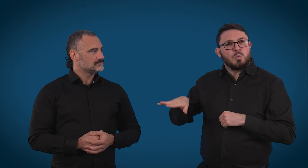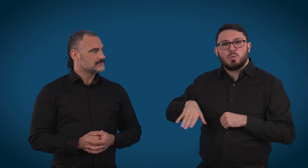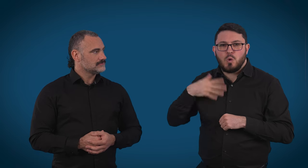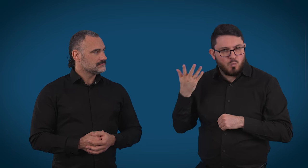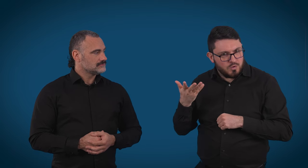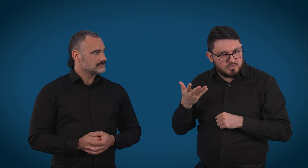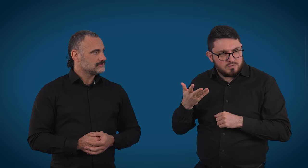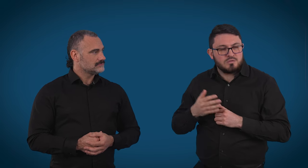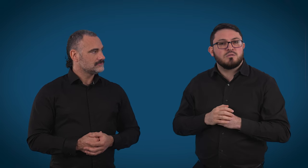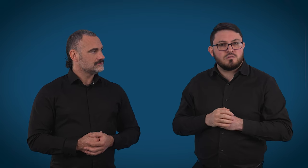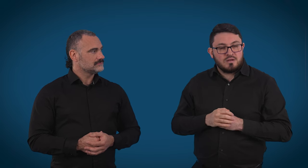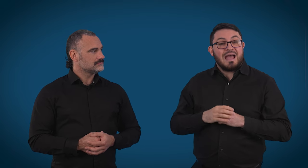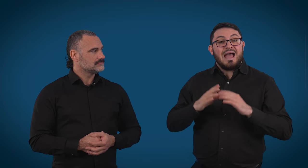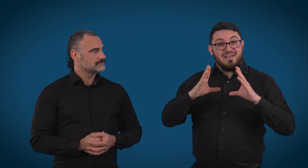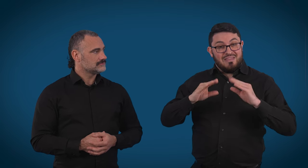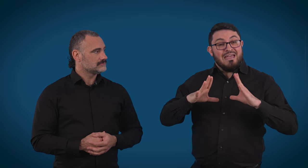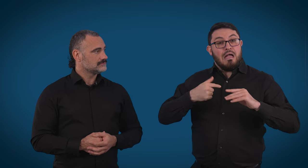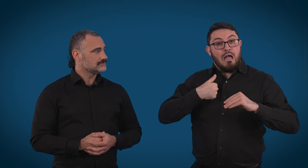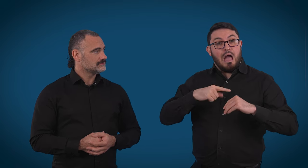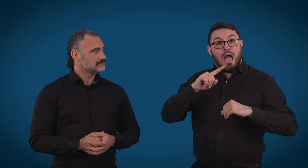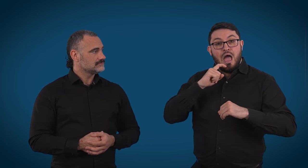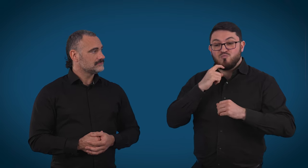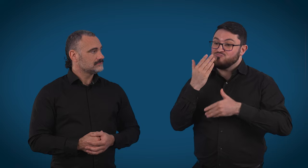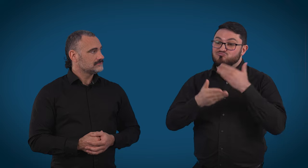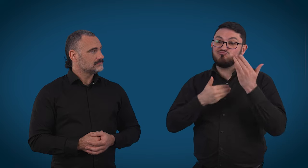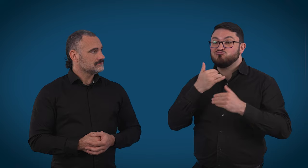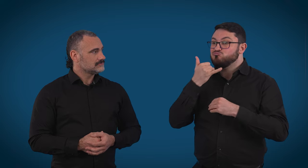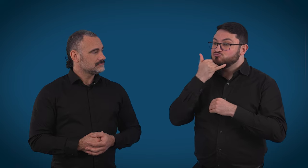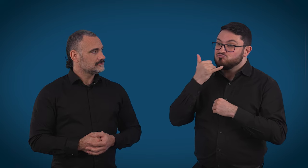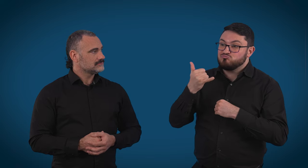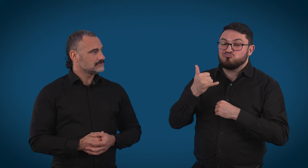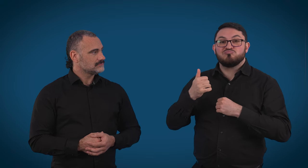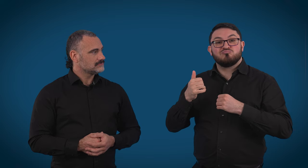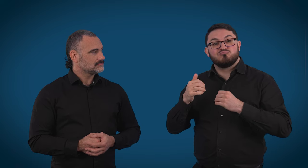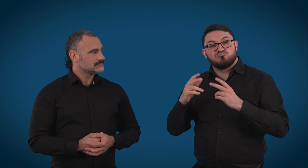if you do not want to have your call recorded. And then from there, I would go on with the call,